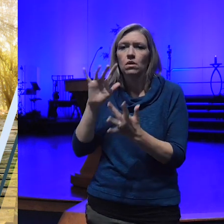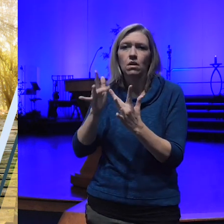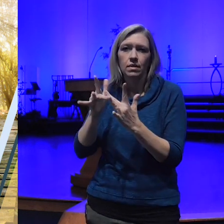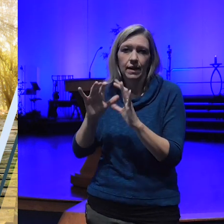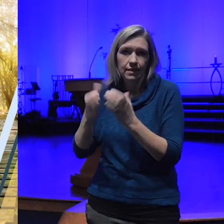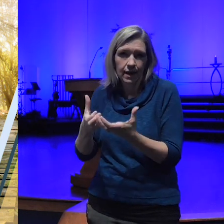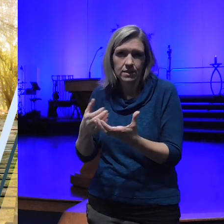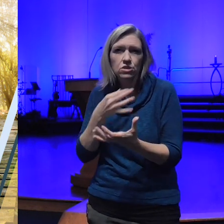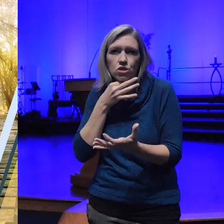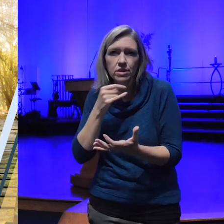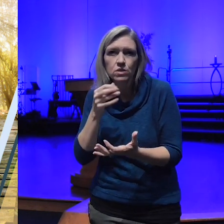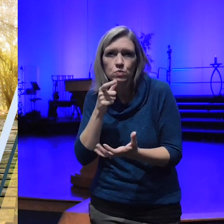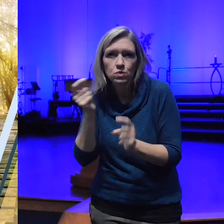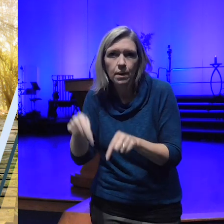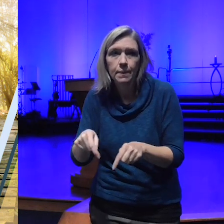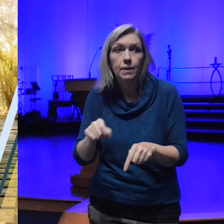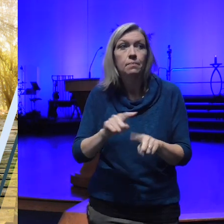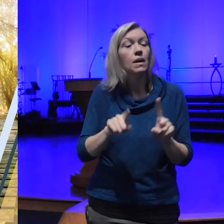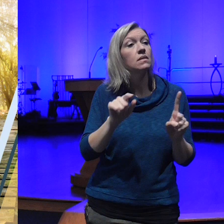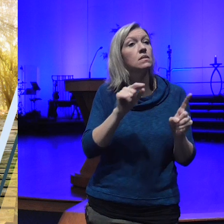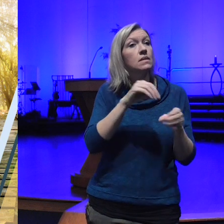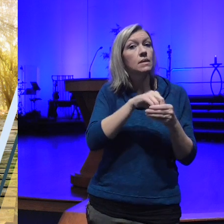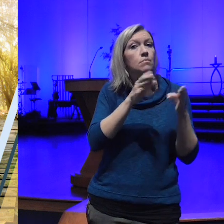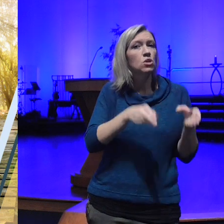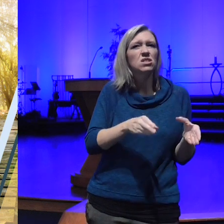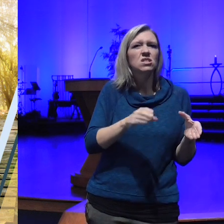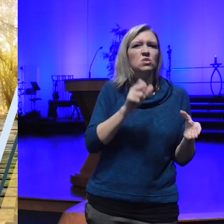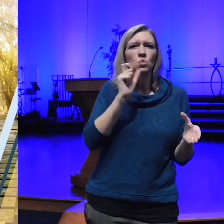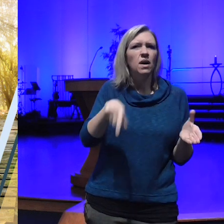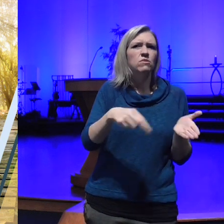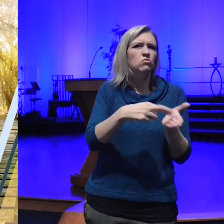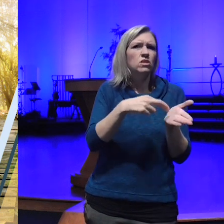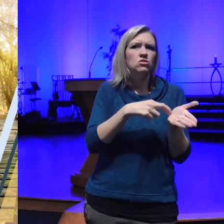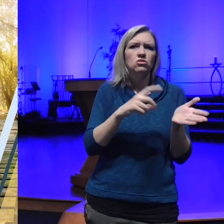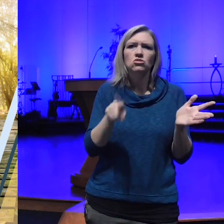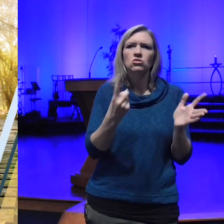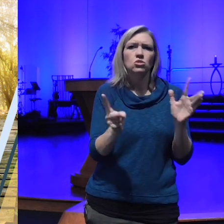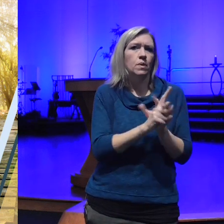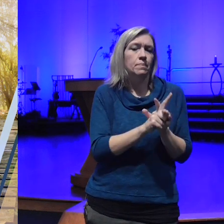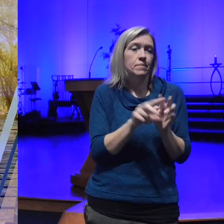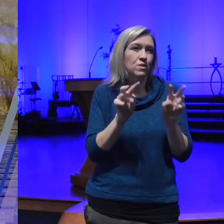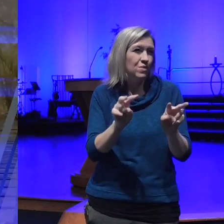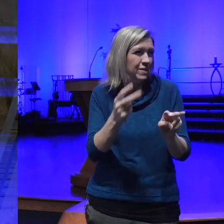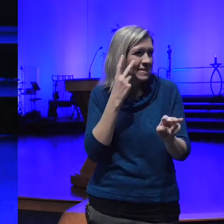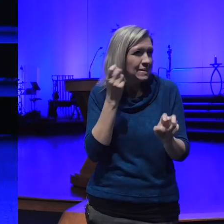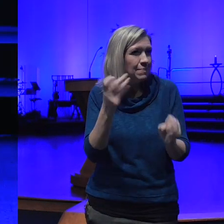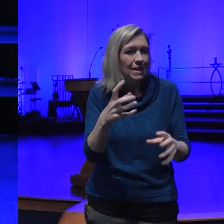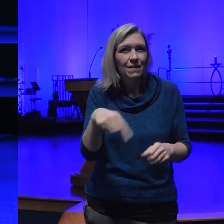more than welcome just to show up so I'm looking forward to seeing many of you there so today we